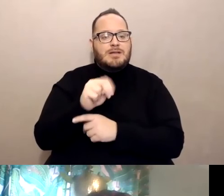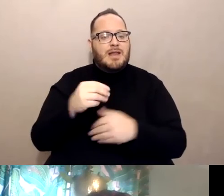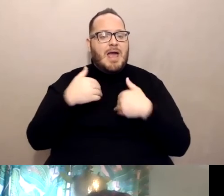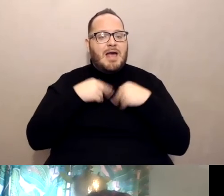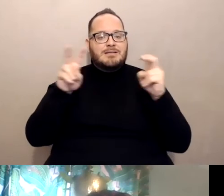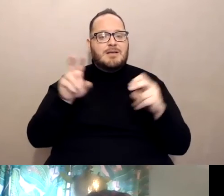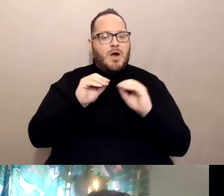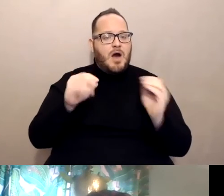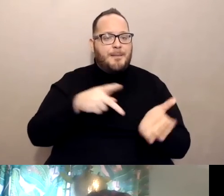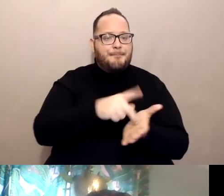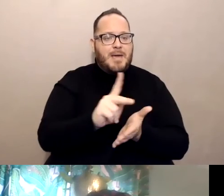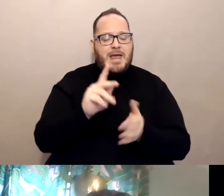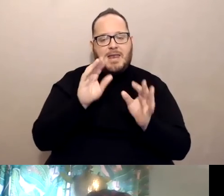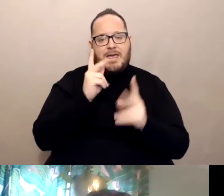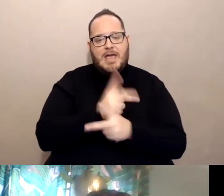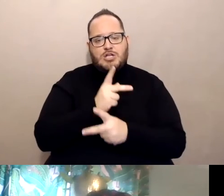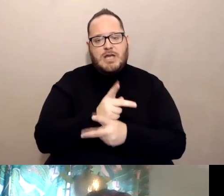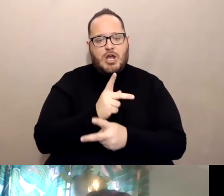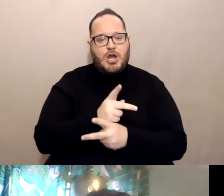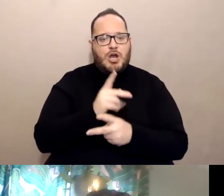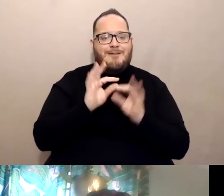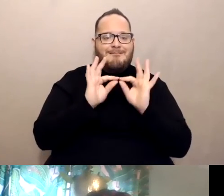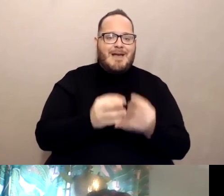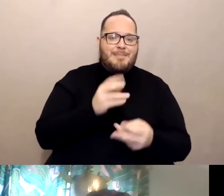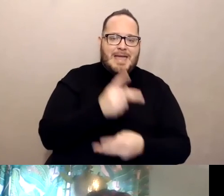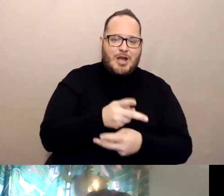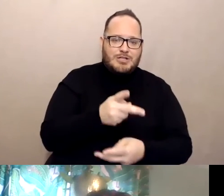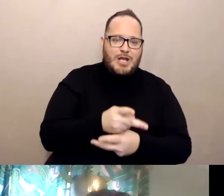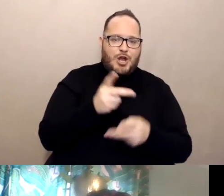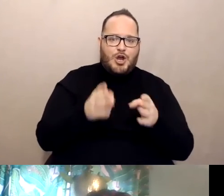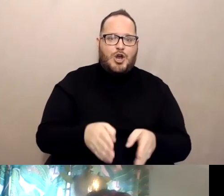This is their name. And this is what they do for Sheraden as an example.